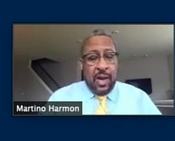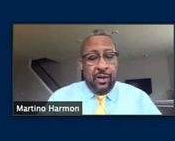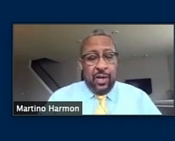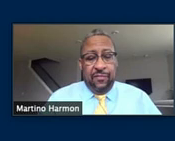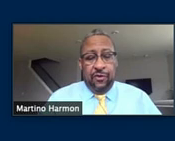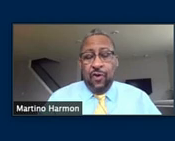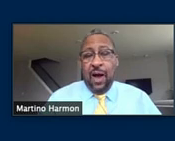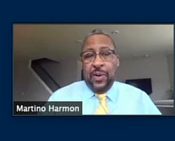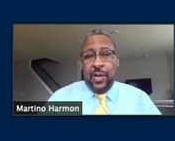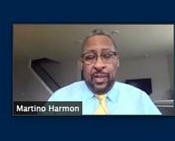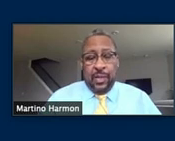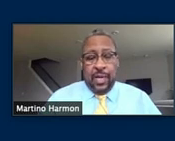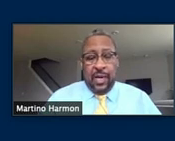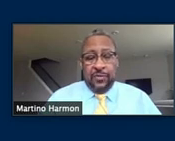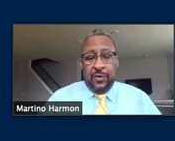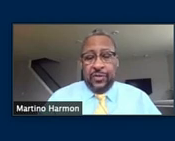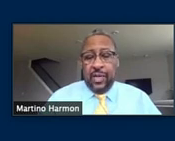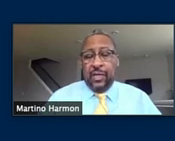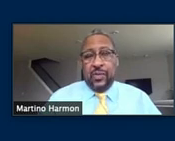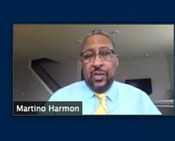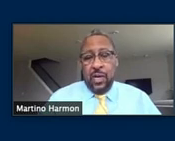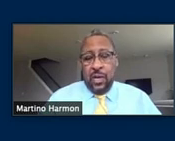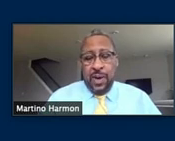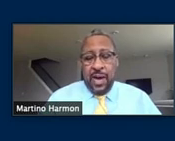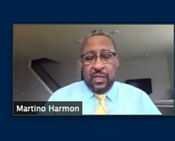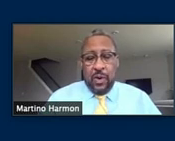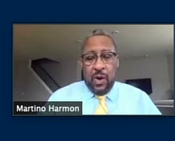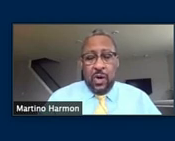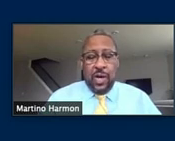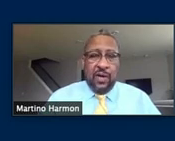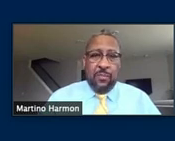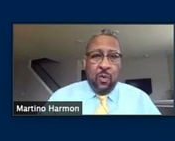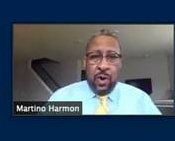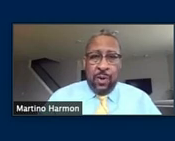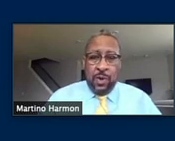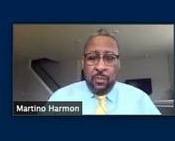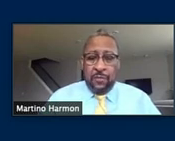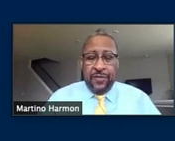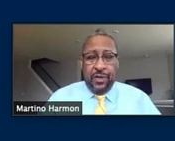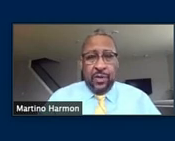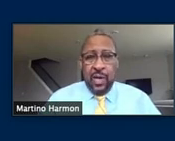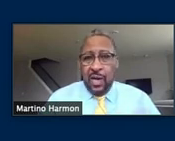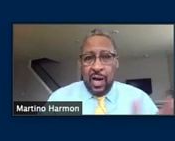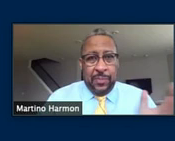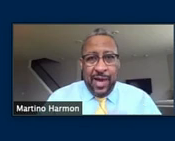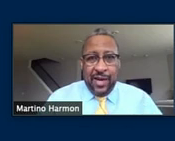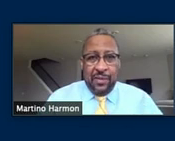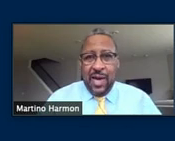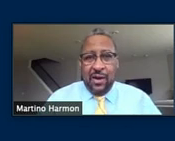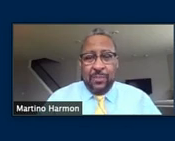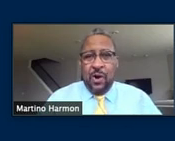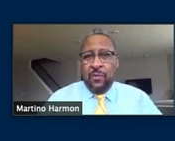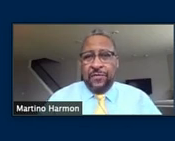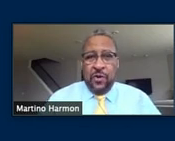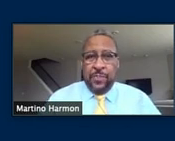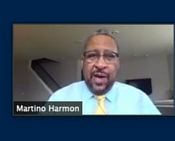and even dropping games of tennis basketball, and even more at Palmer Field. I'm planning to be out at Palmer Field